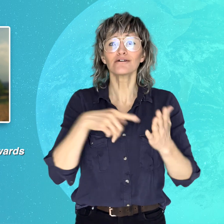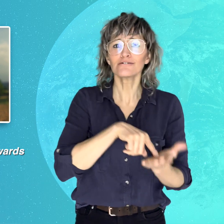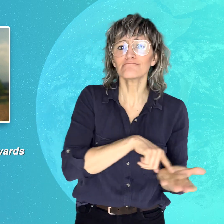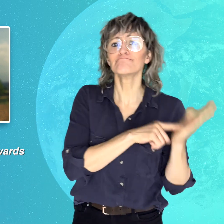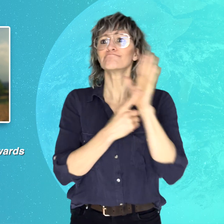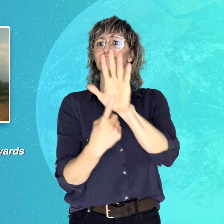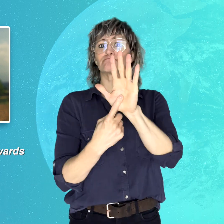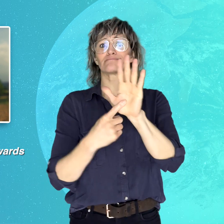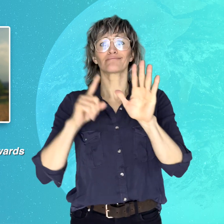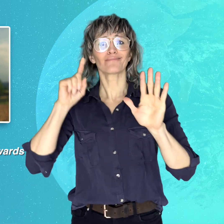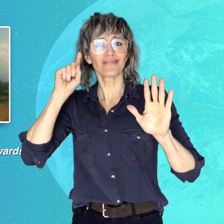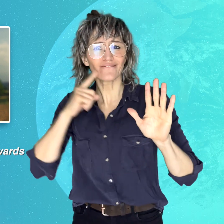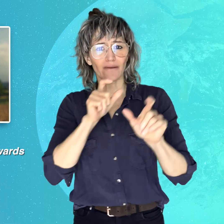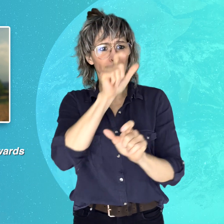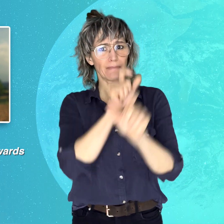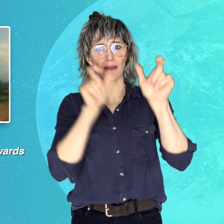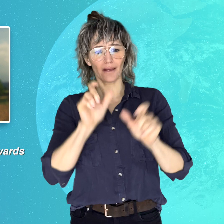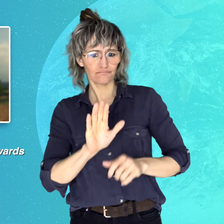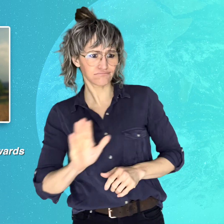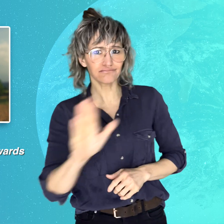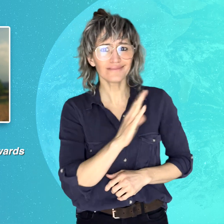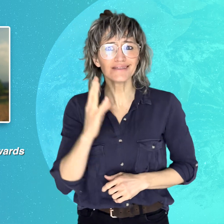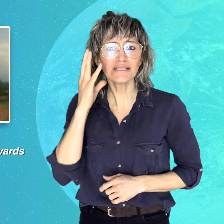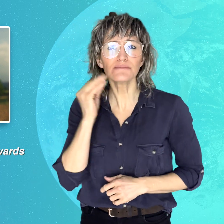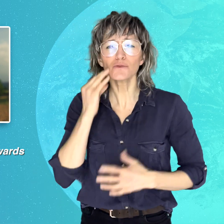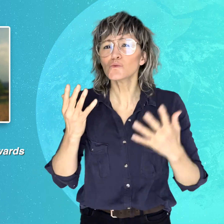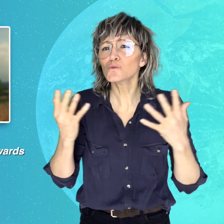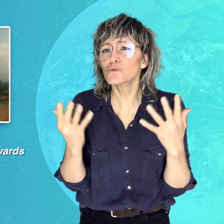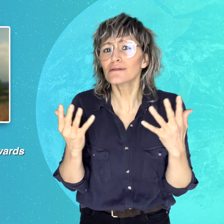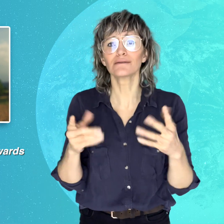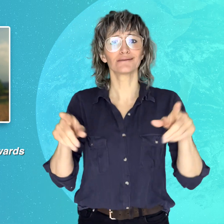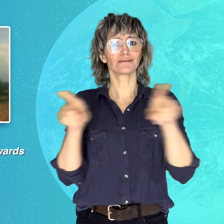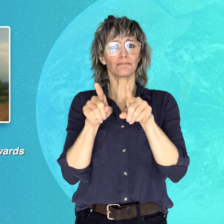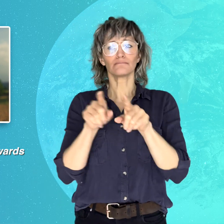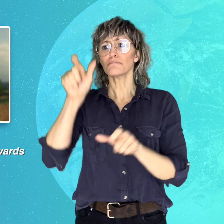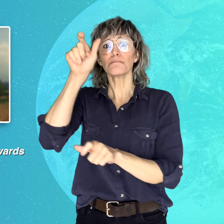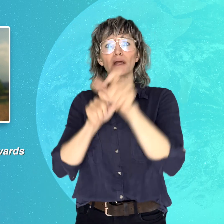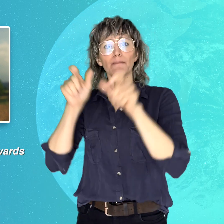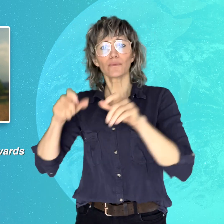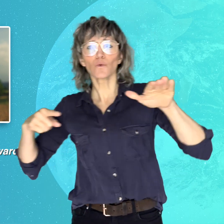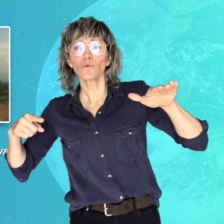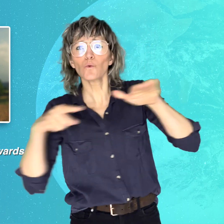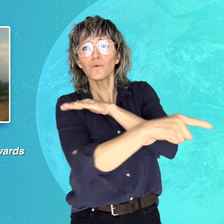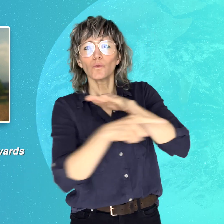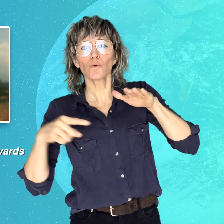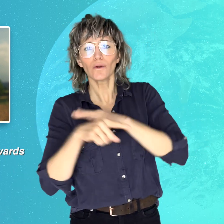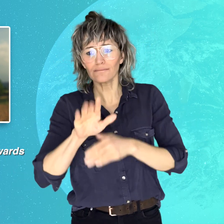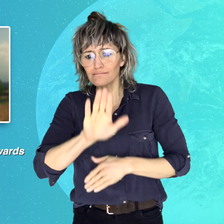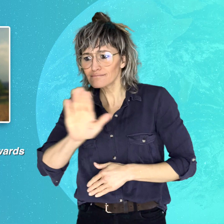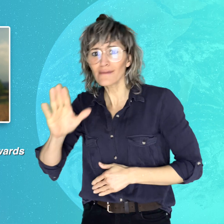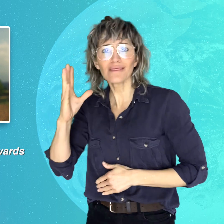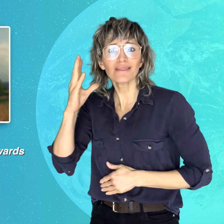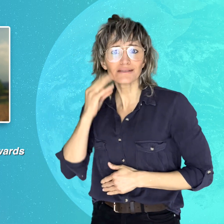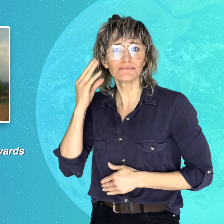of Deaf people and refugees, and includes the Kurdish, English,